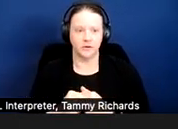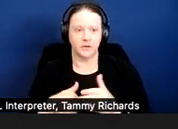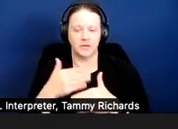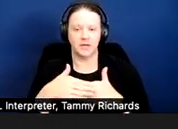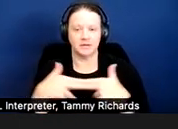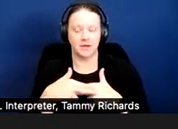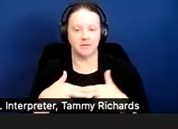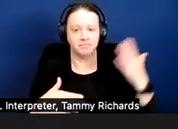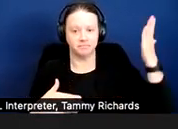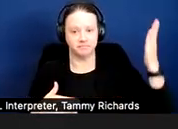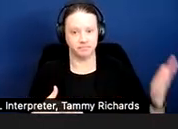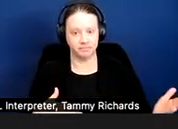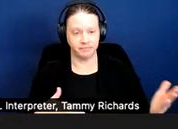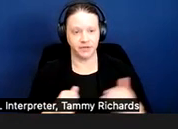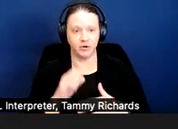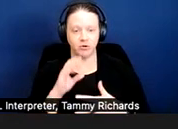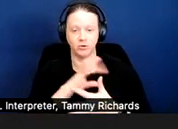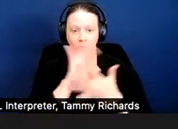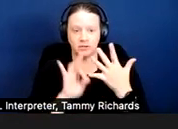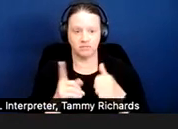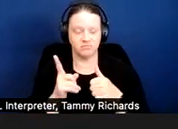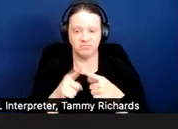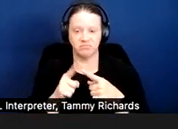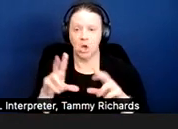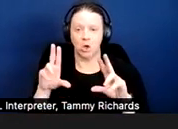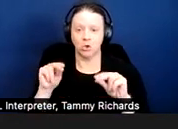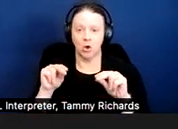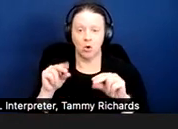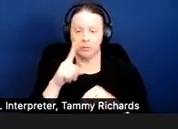Here are your choices: No, they have not violated the law, because Taylor is in the middle of